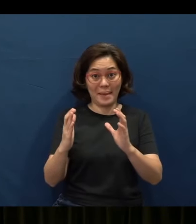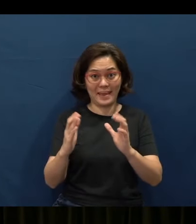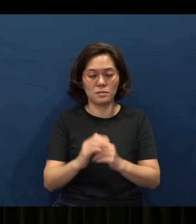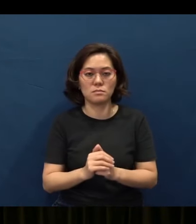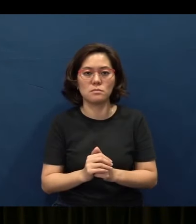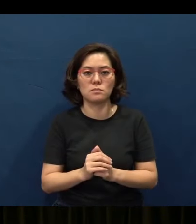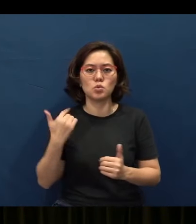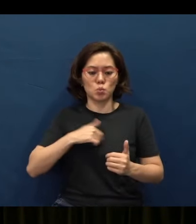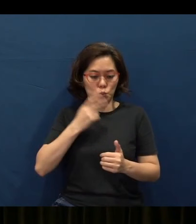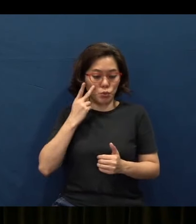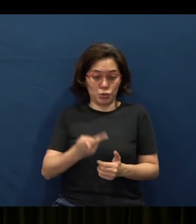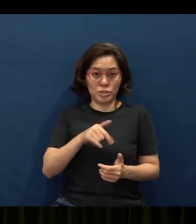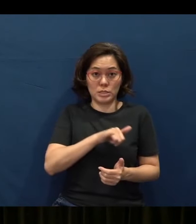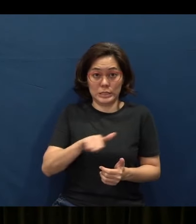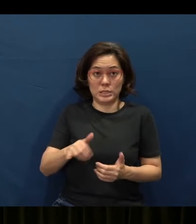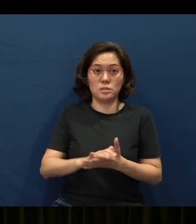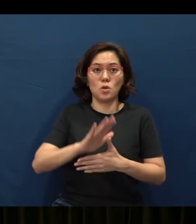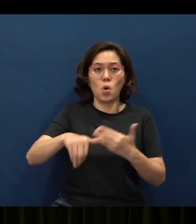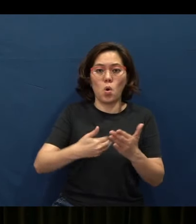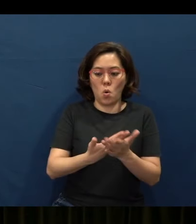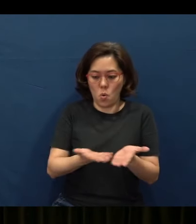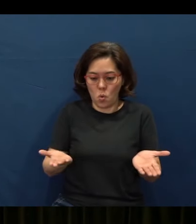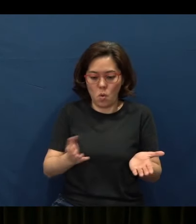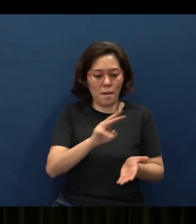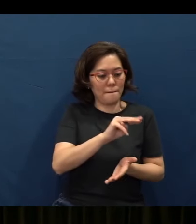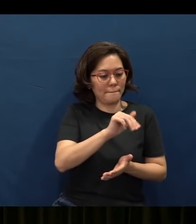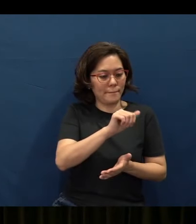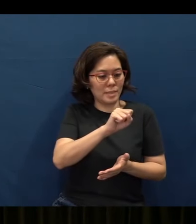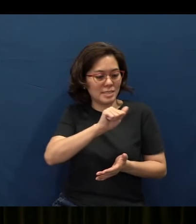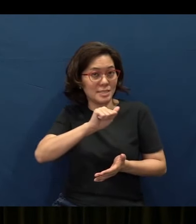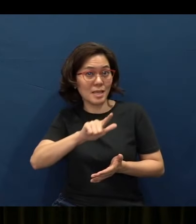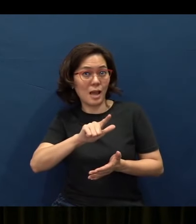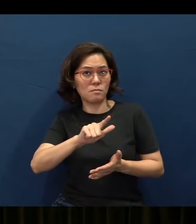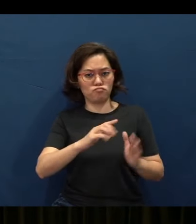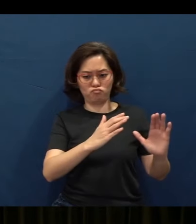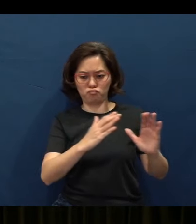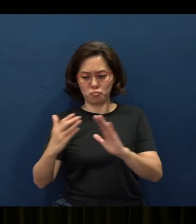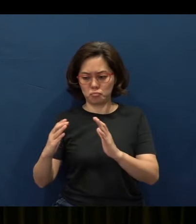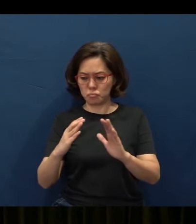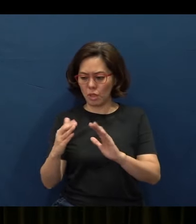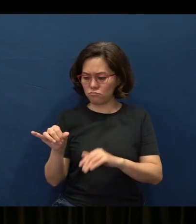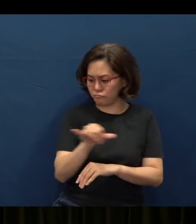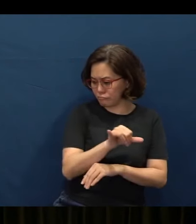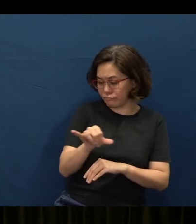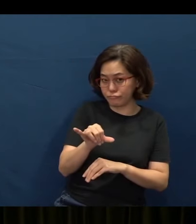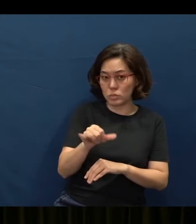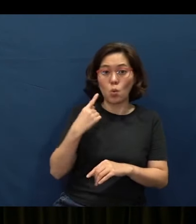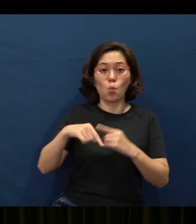Now we can see this whole word of proverbs, or “masal” - to be like, to compare with, as we read the Proverbs.